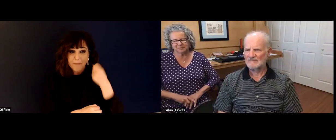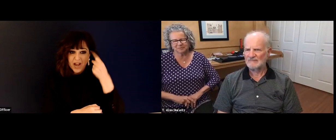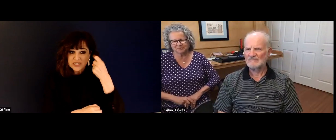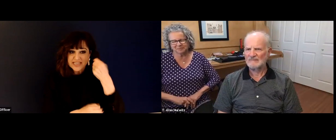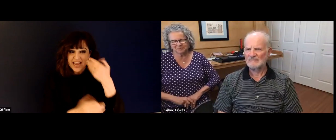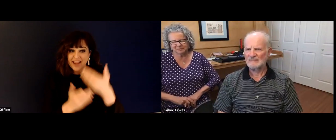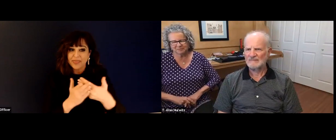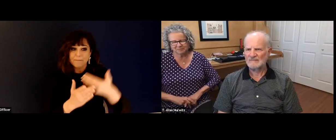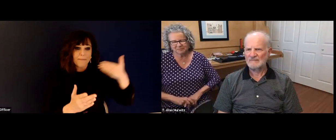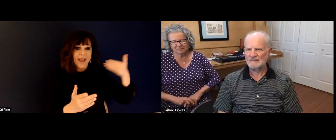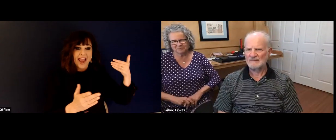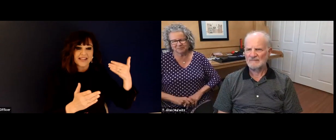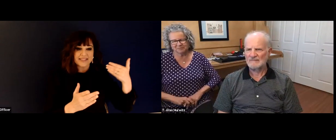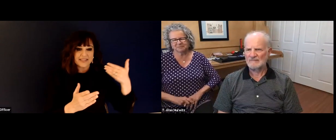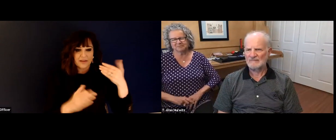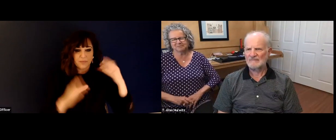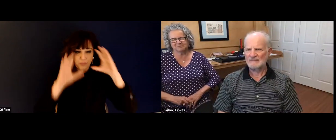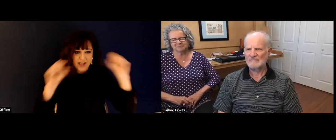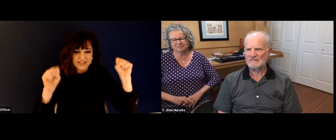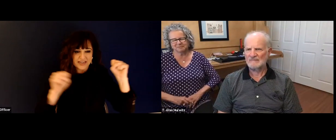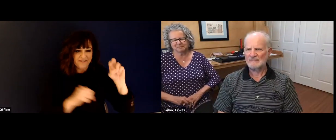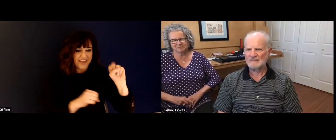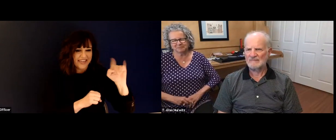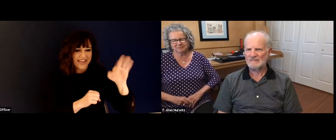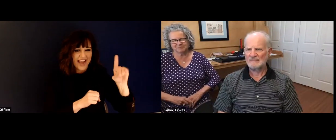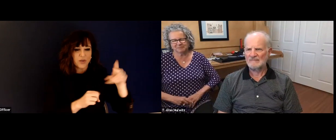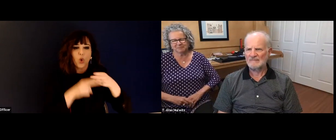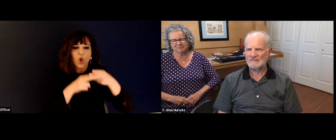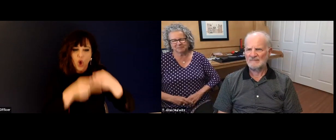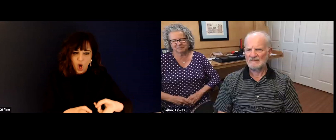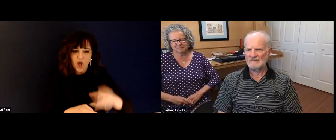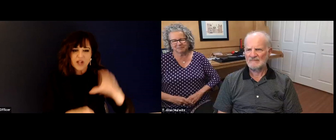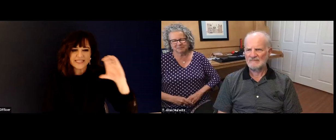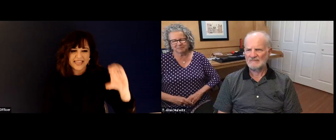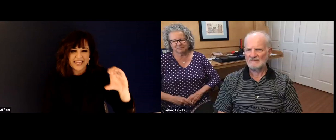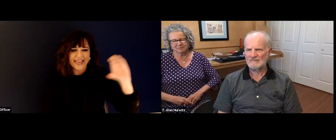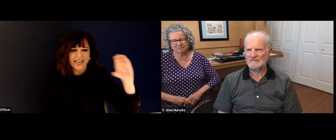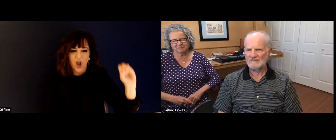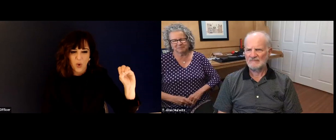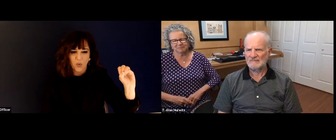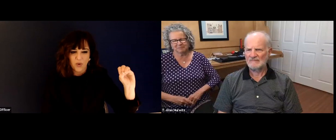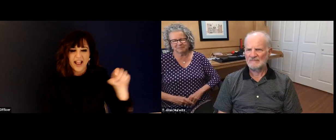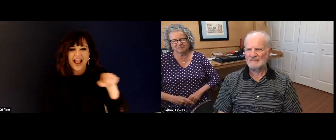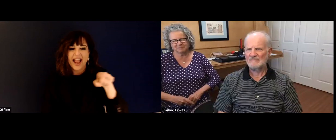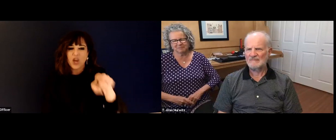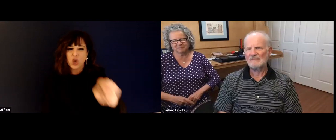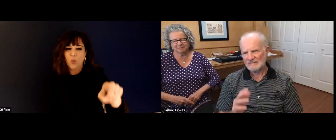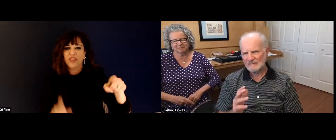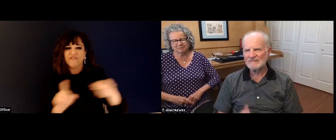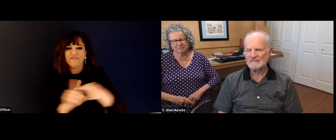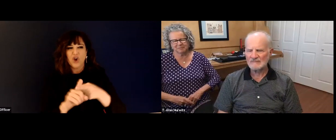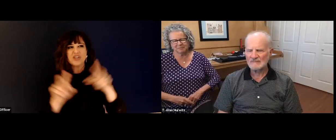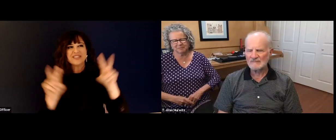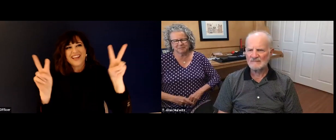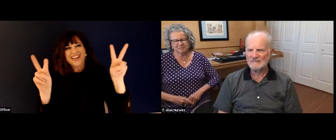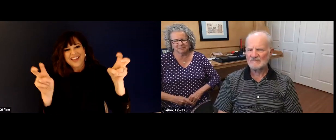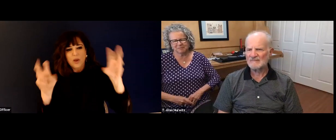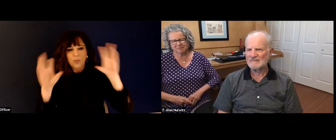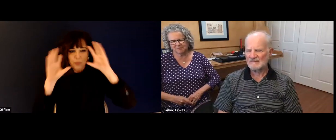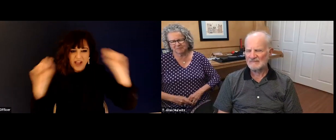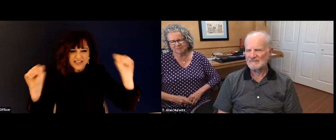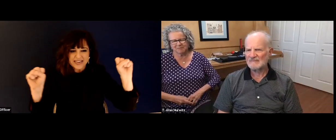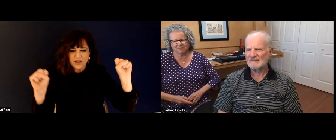your title to President instead of CEO? I understood that past